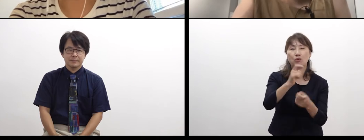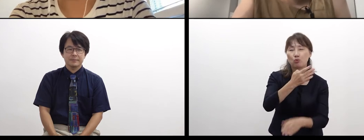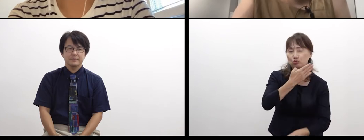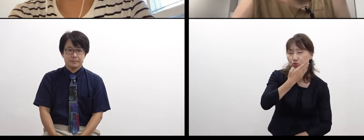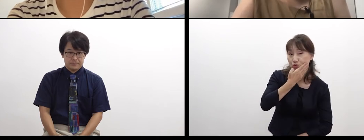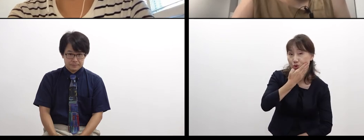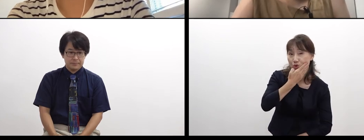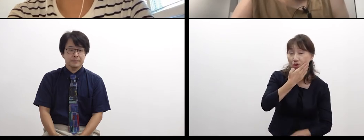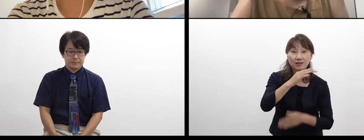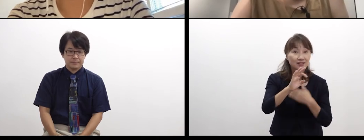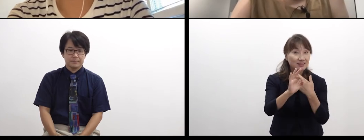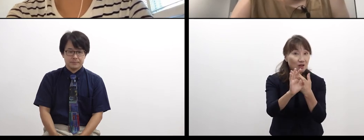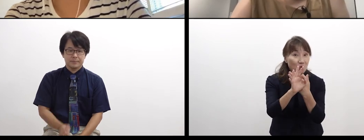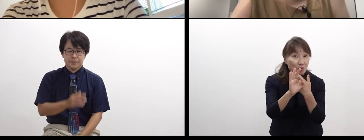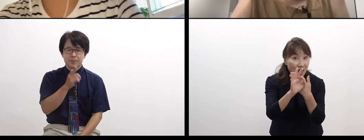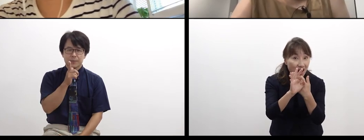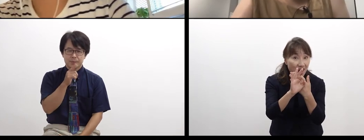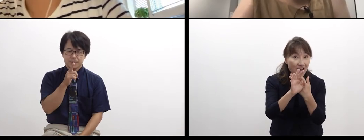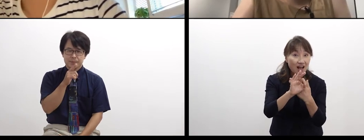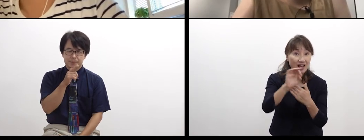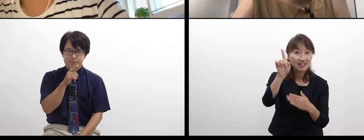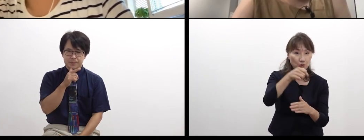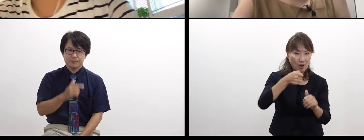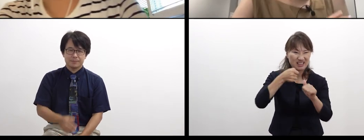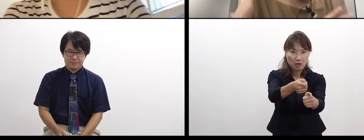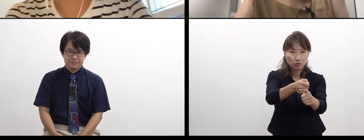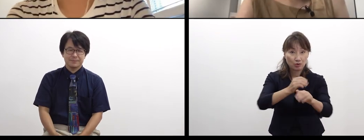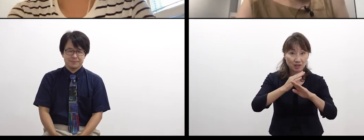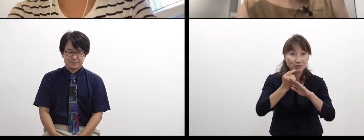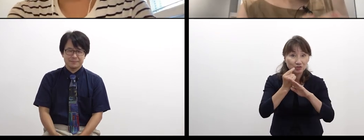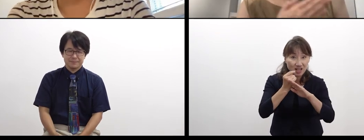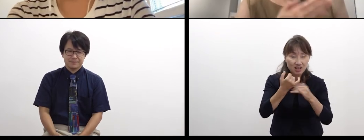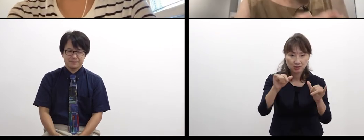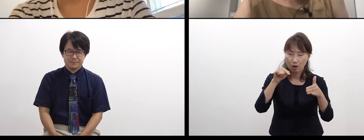For example, we must not punch someone in society.